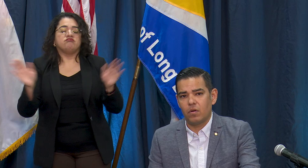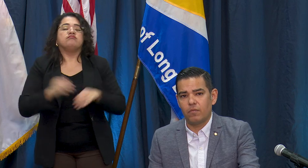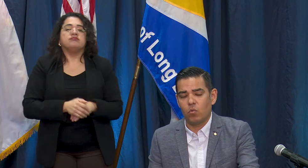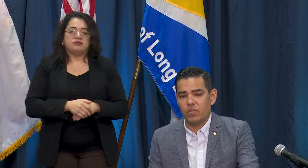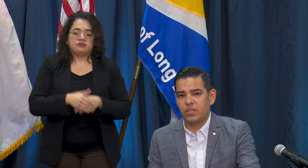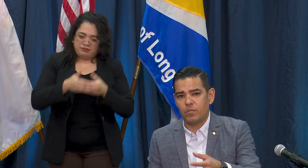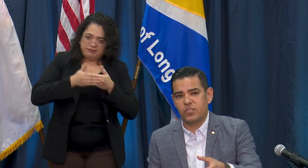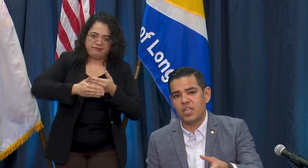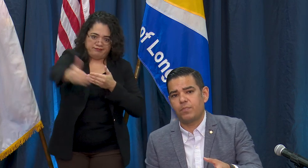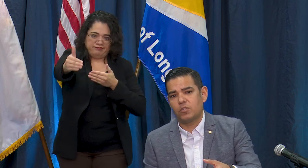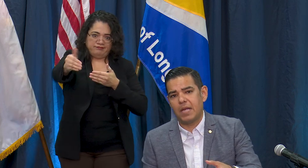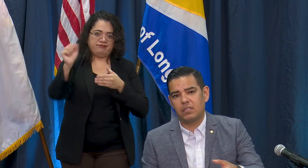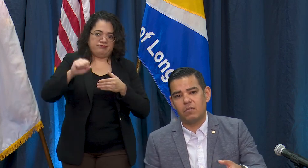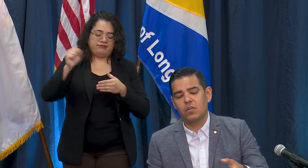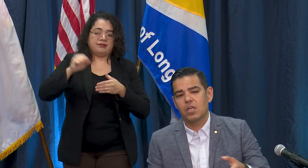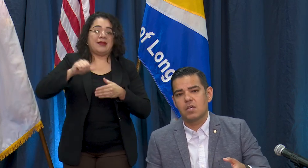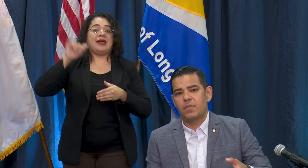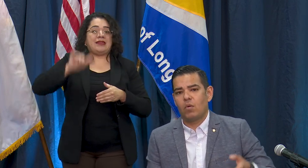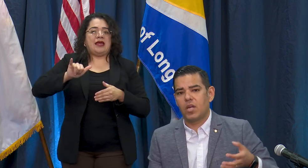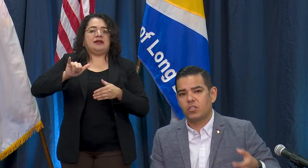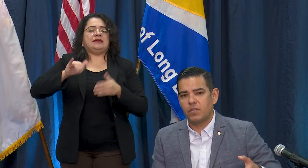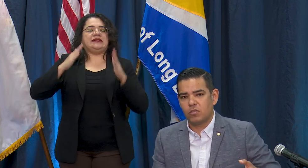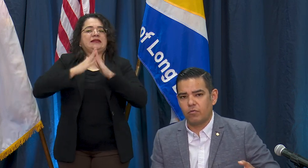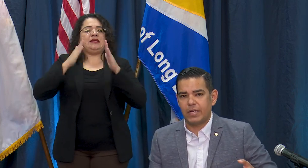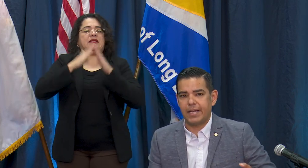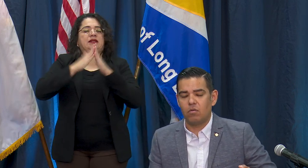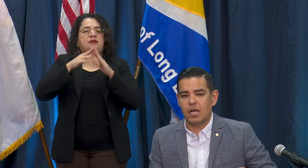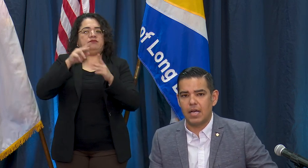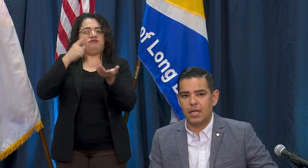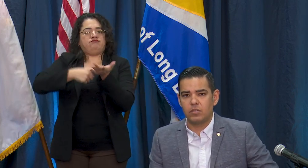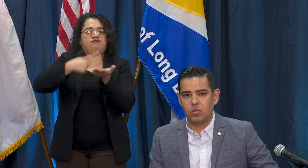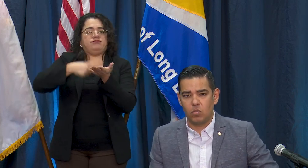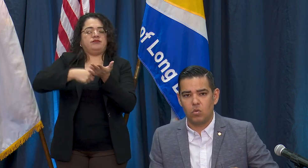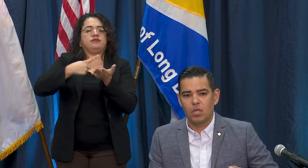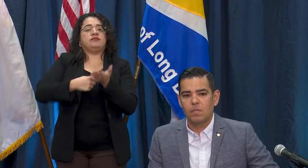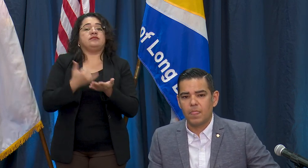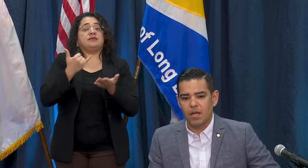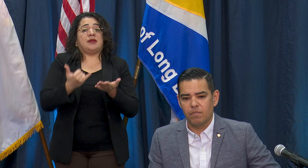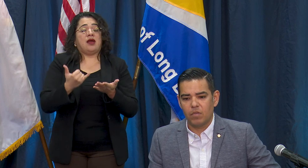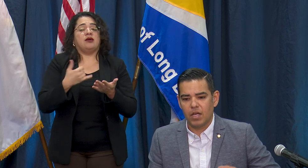Wednesday from a city perspective but I want to turn this over now to the